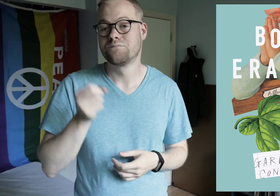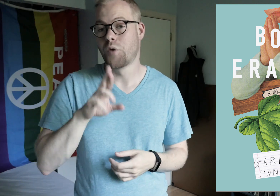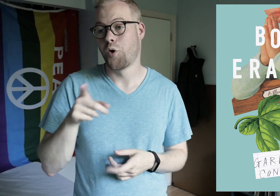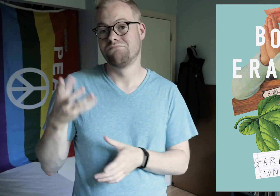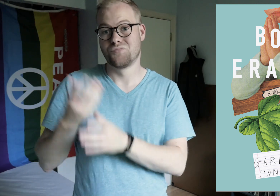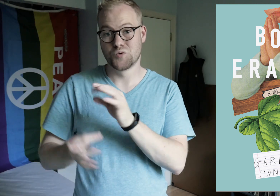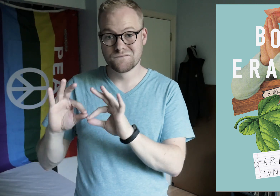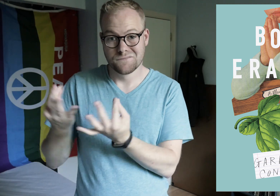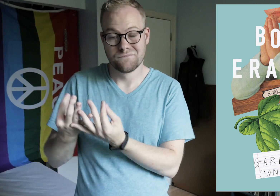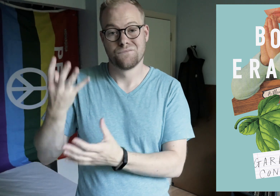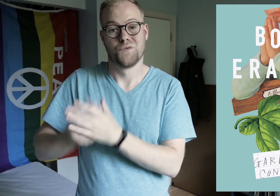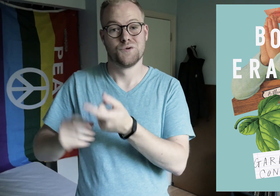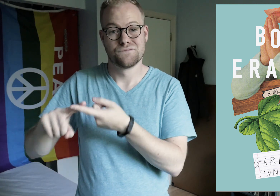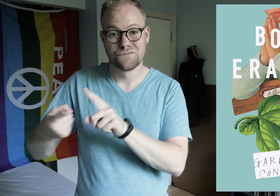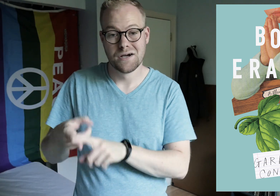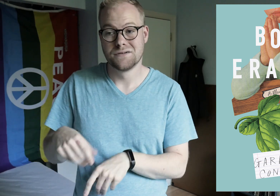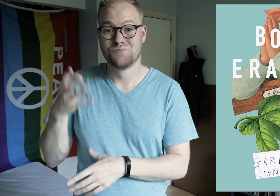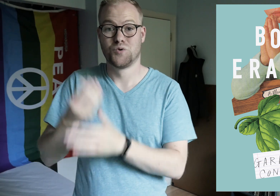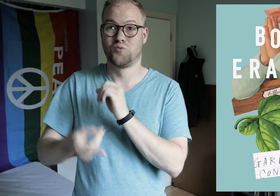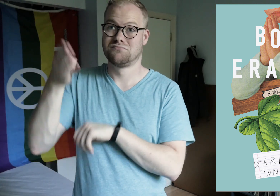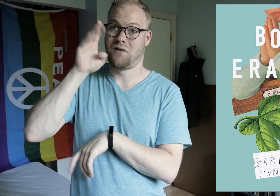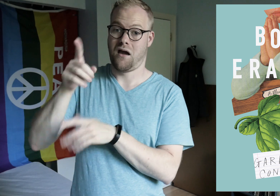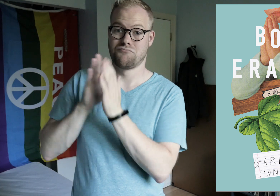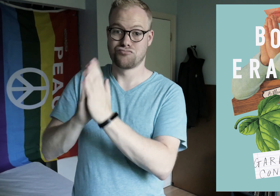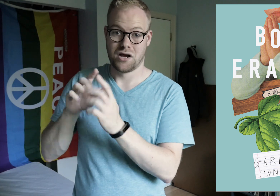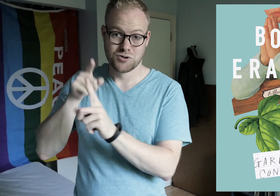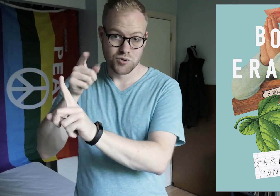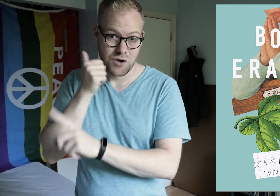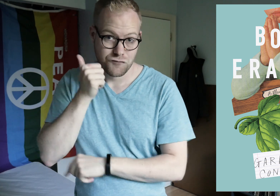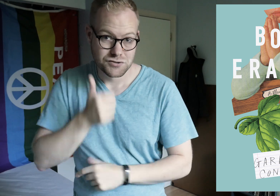or lose his family, friends, and the God he prayed to every day.